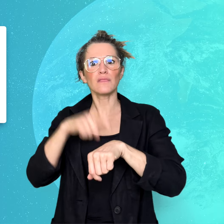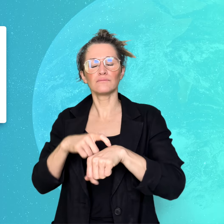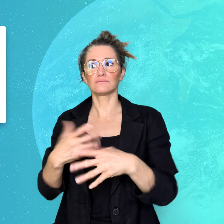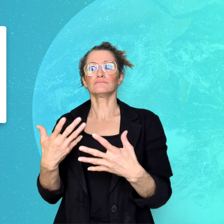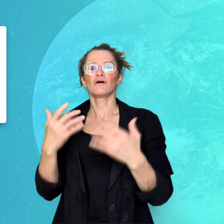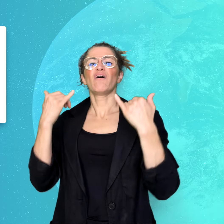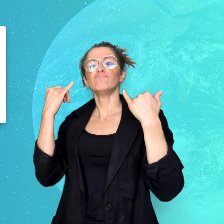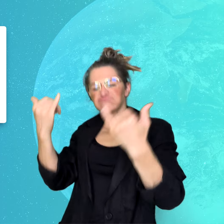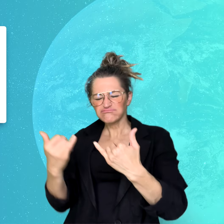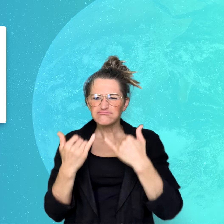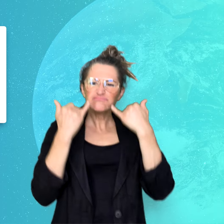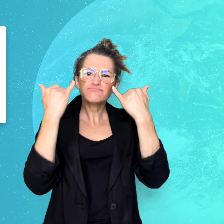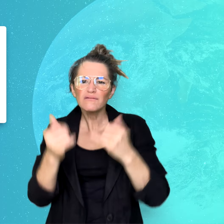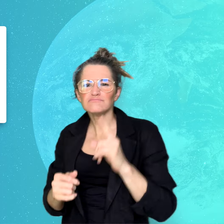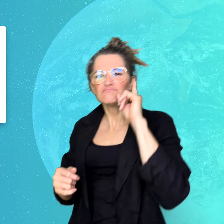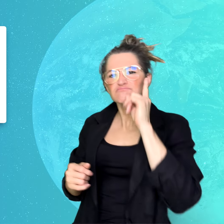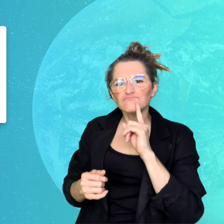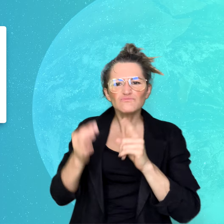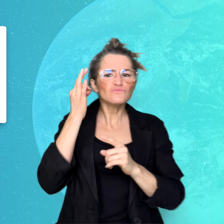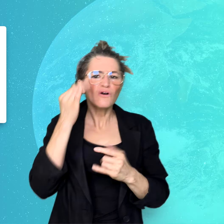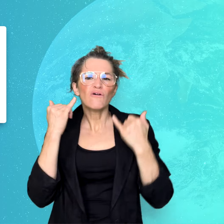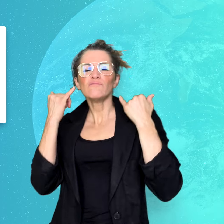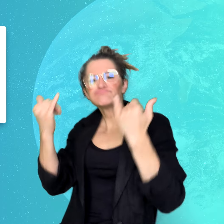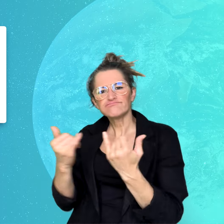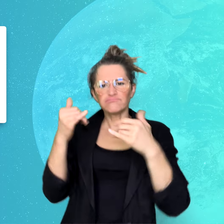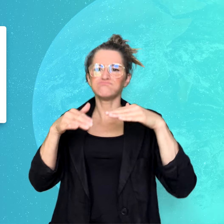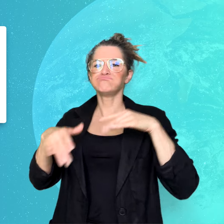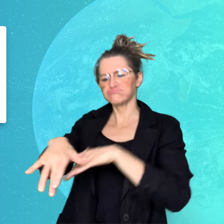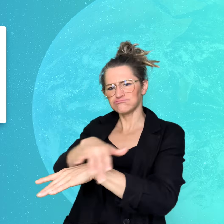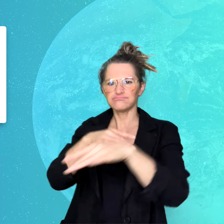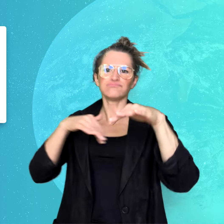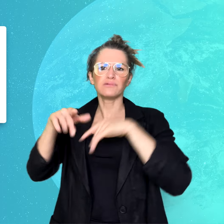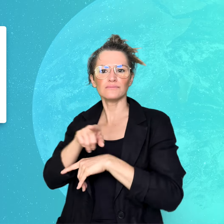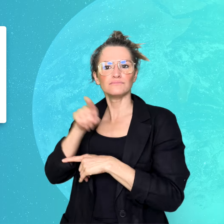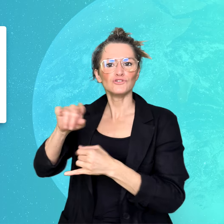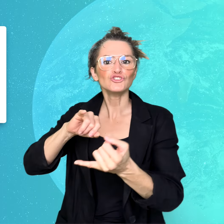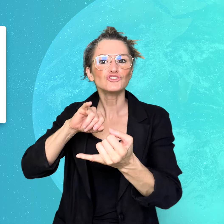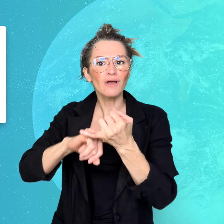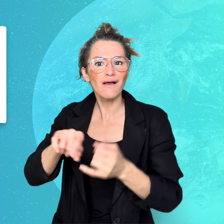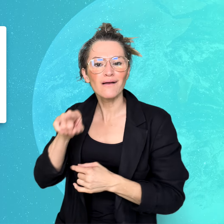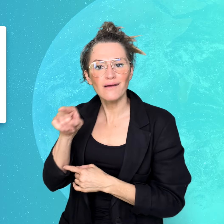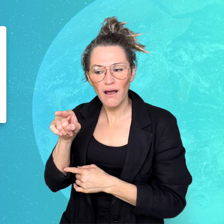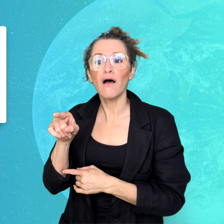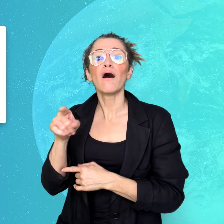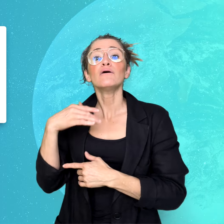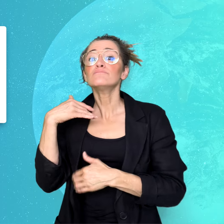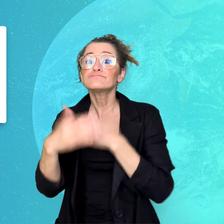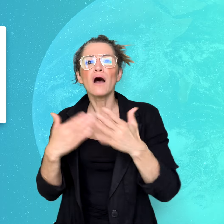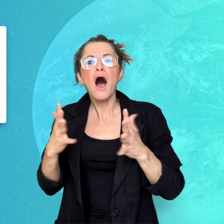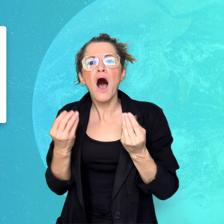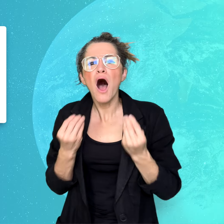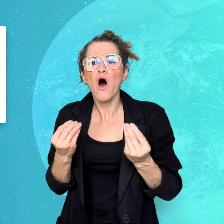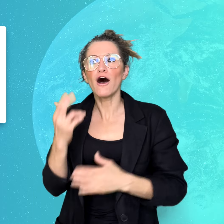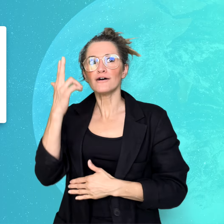nightlife space in Shanghai, and it started with an interactive